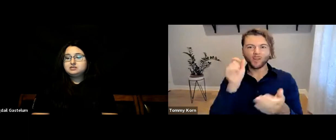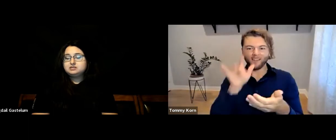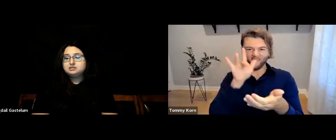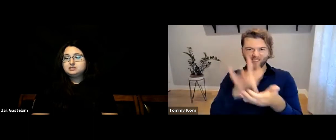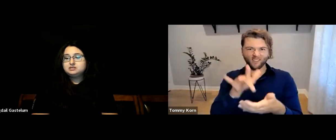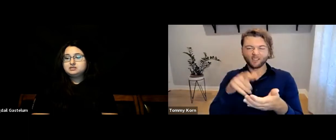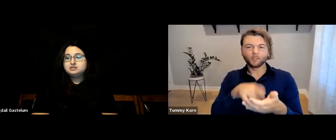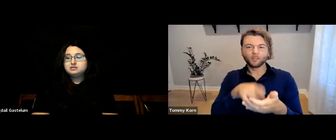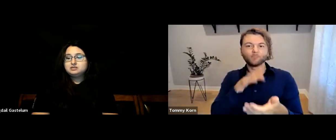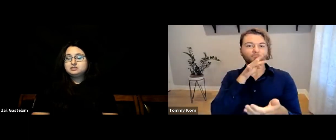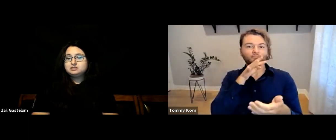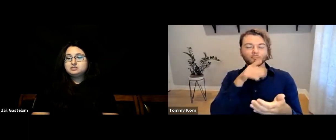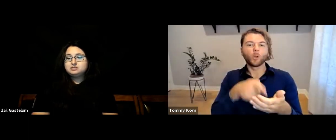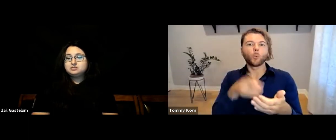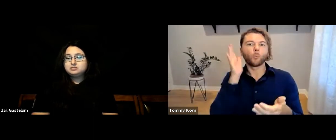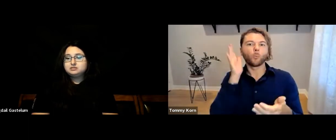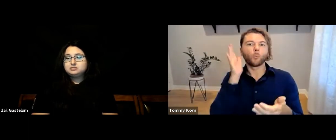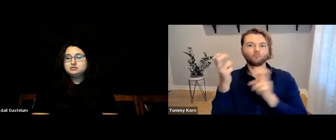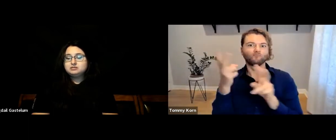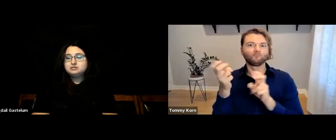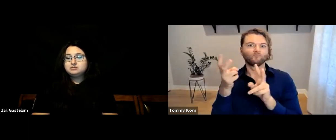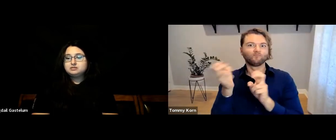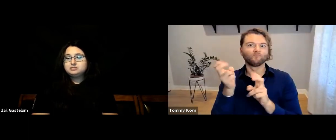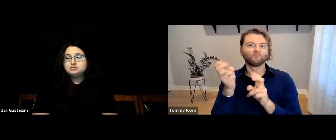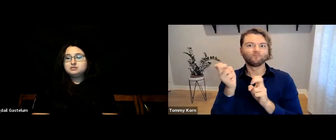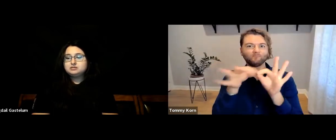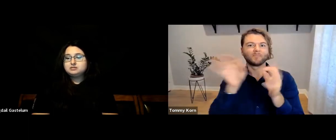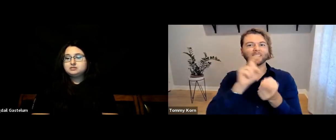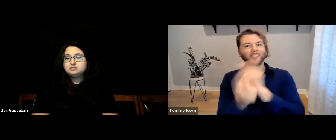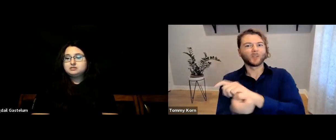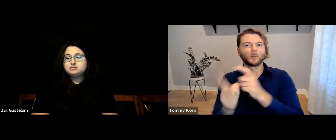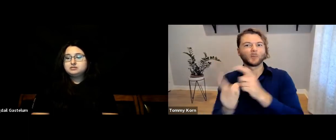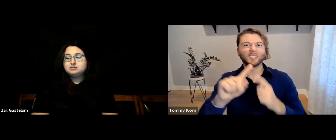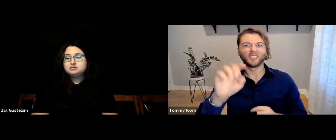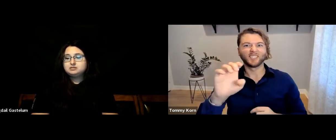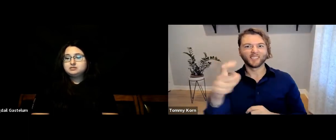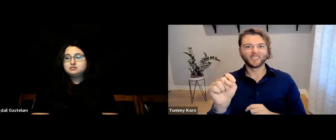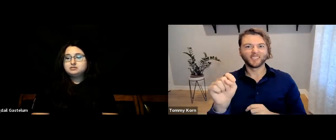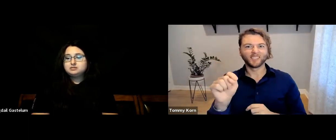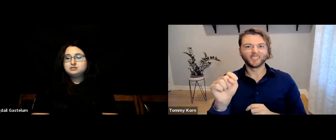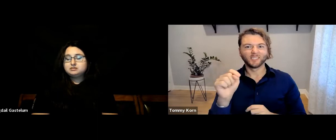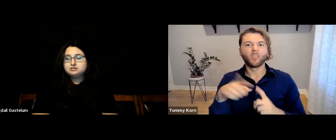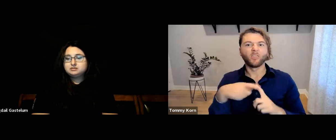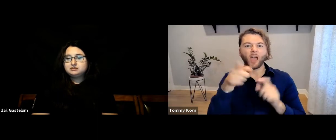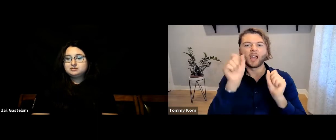that automatically converts any speech you record into text